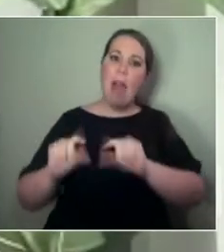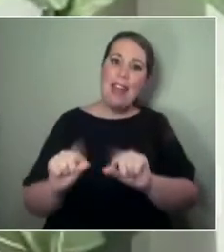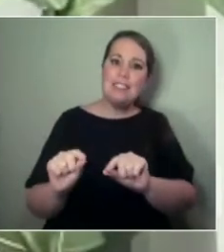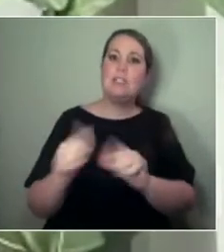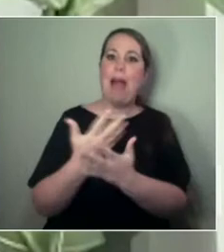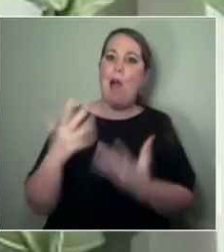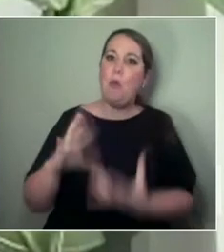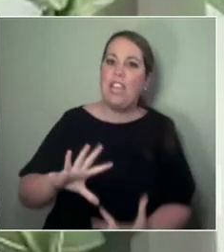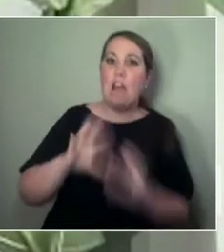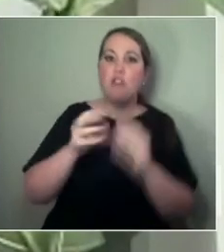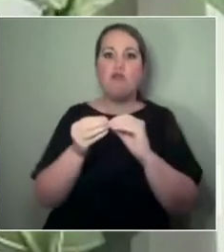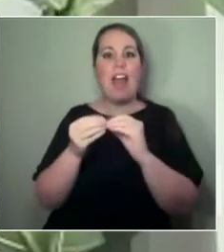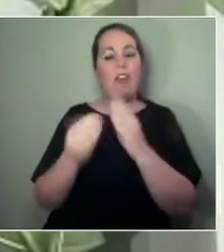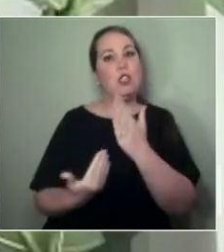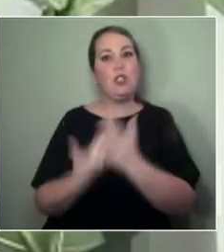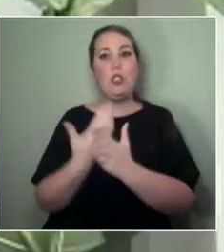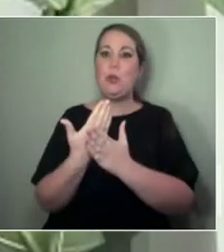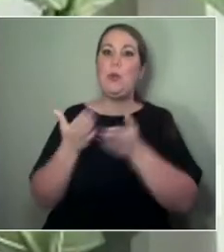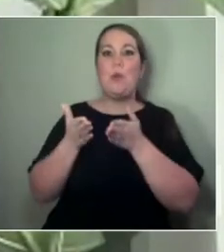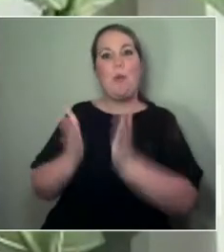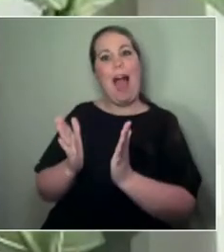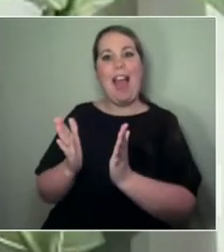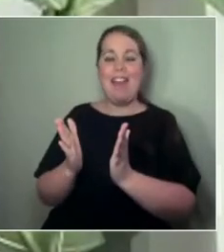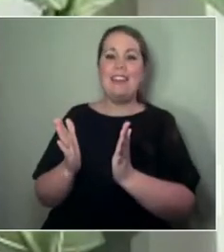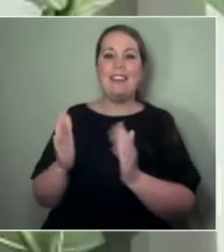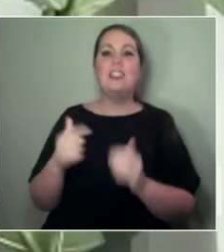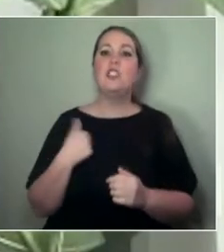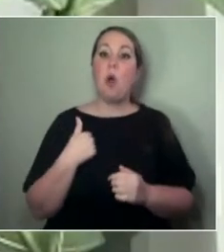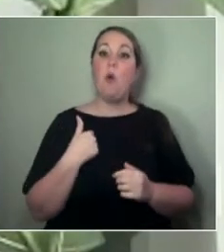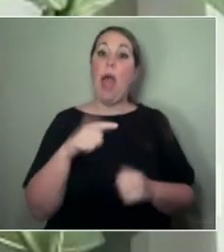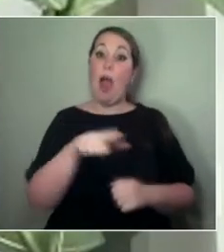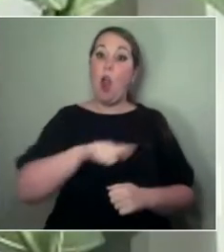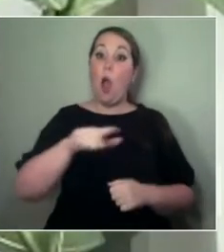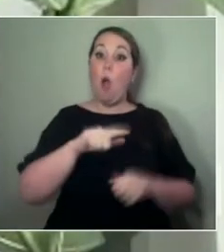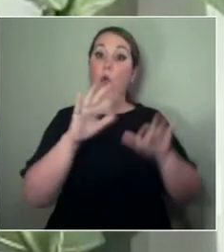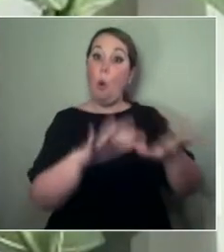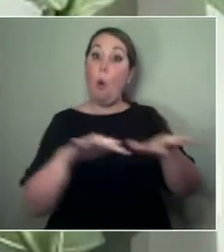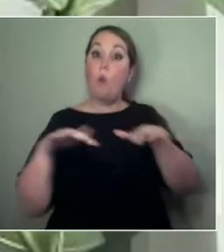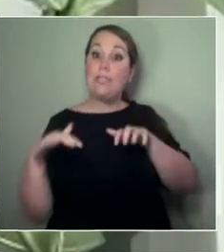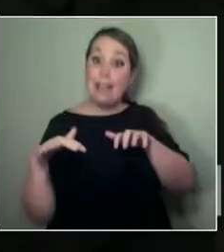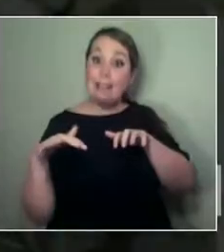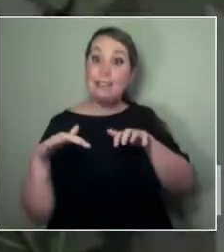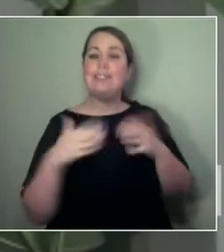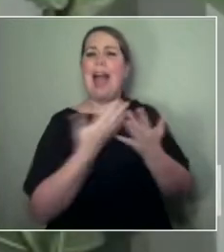So we have to find other ways to bring international artists to our audiences and keep those connections.